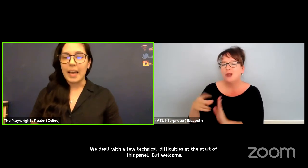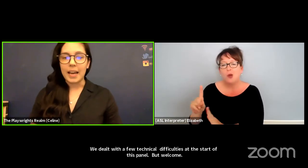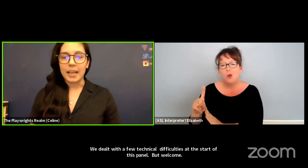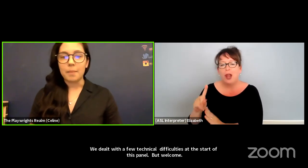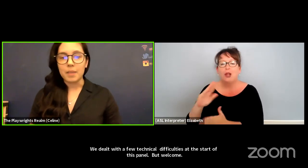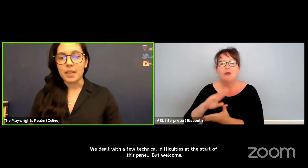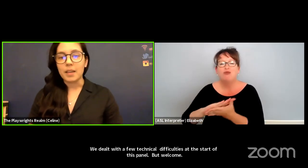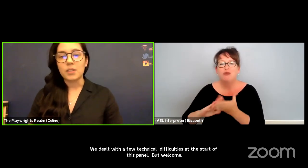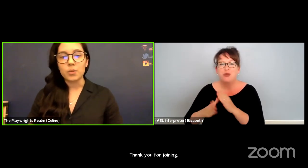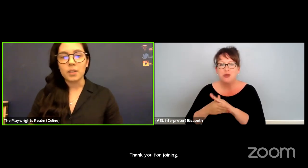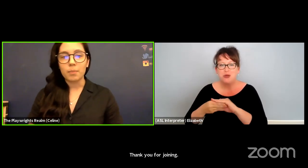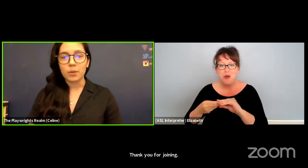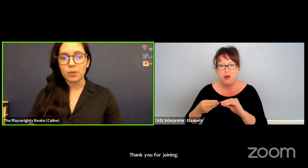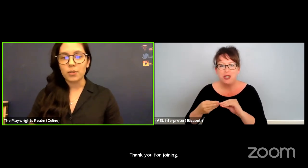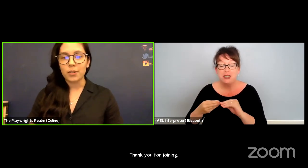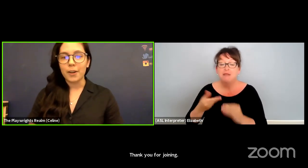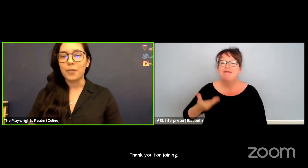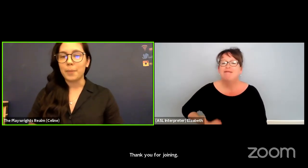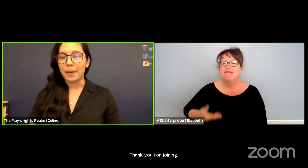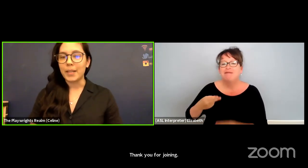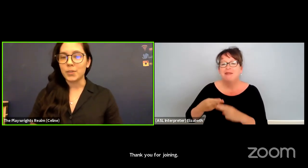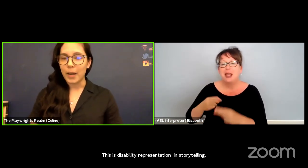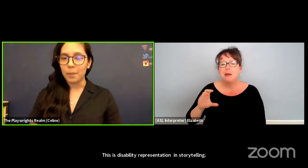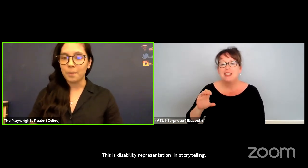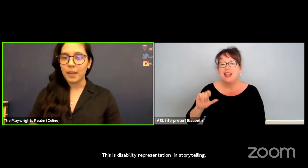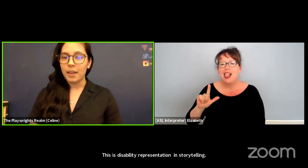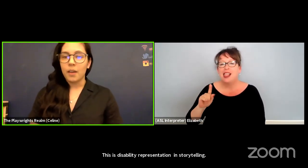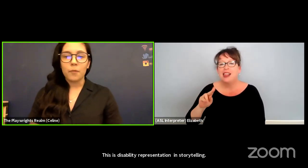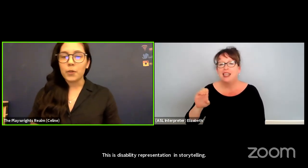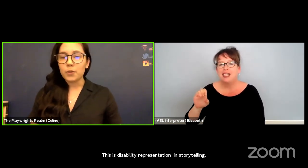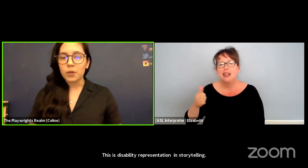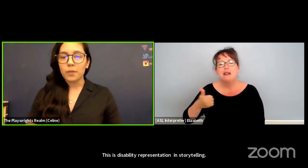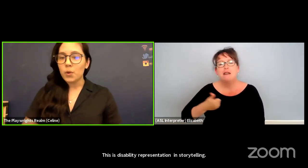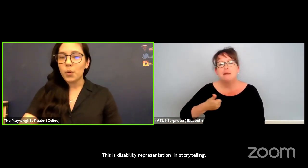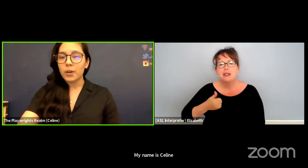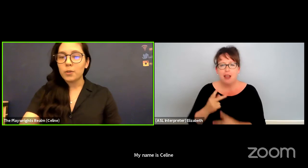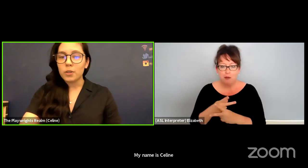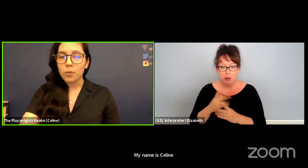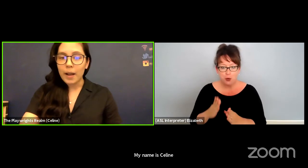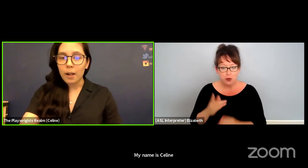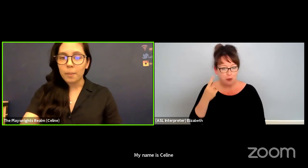and I am the Associate Producer of the Playwright's Realm. For those of you who are new to the realm